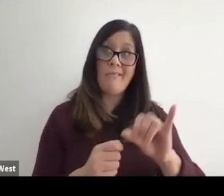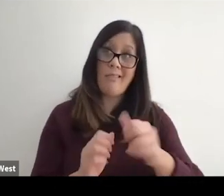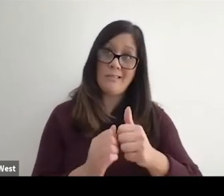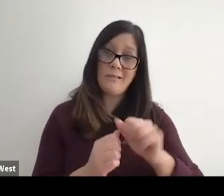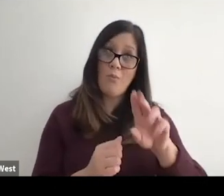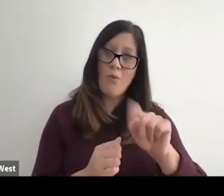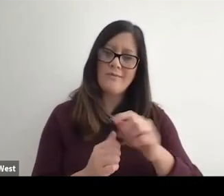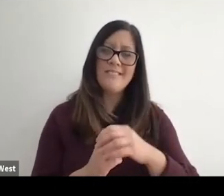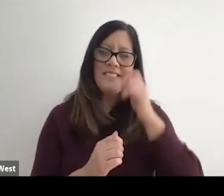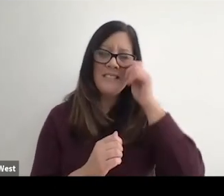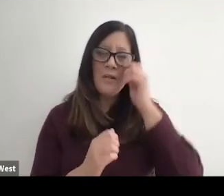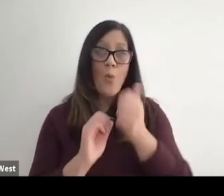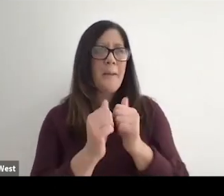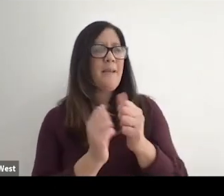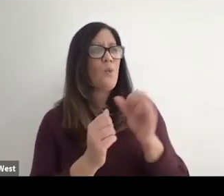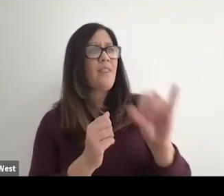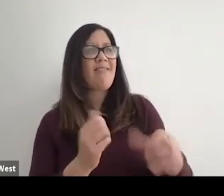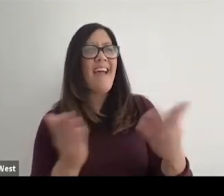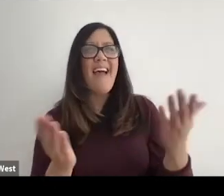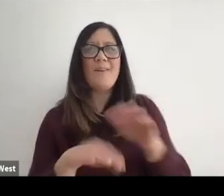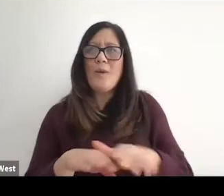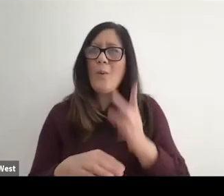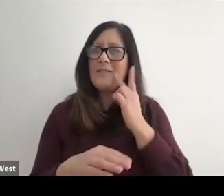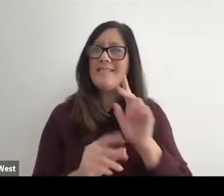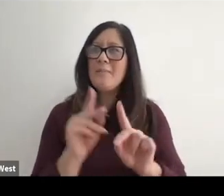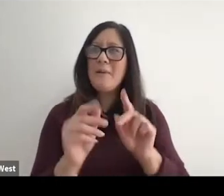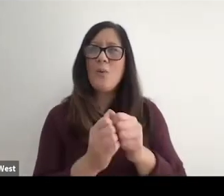So that's why we don't really see it on television. We're competing with all these